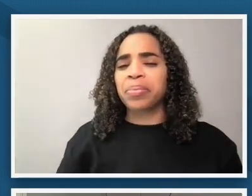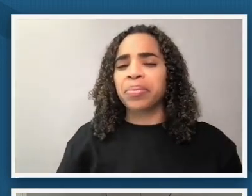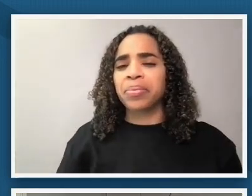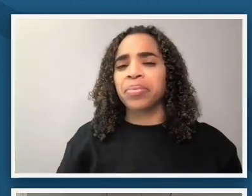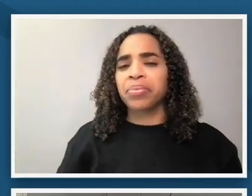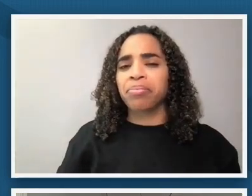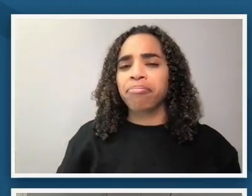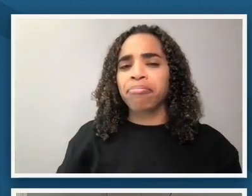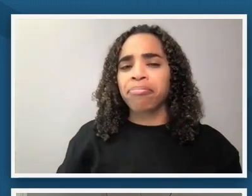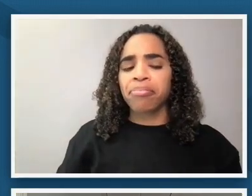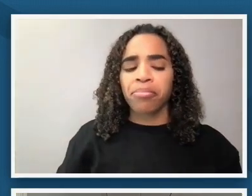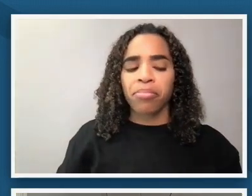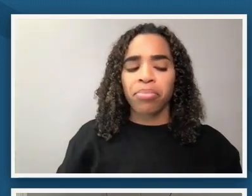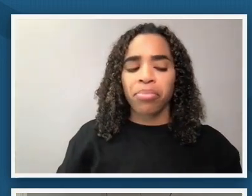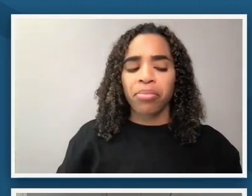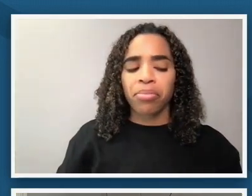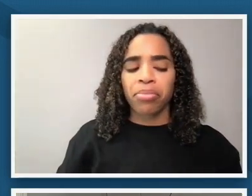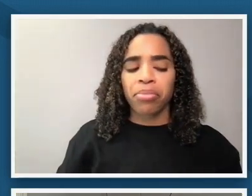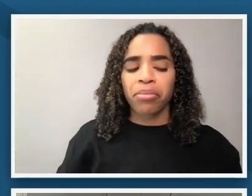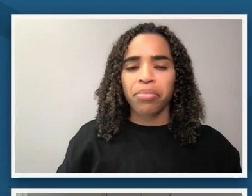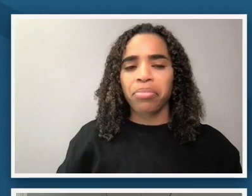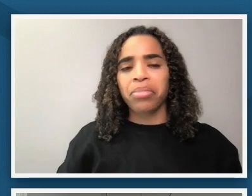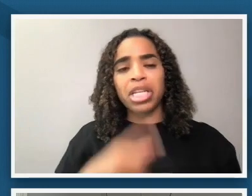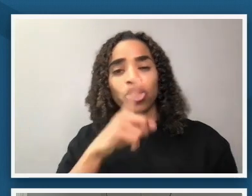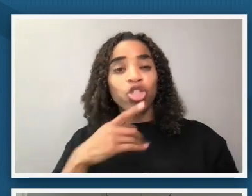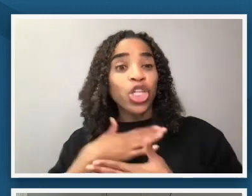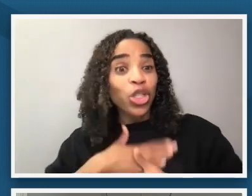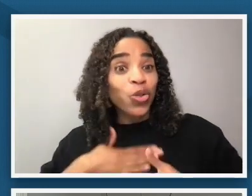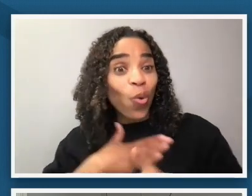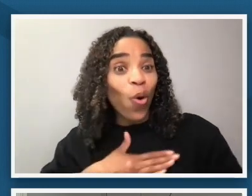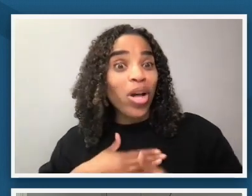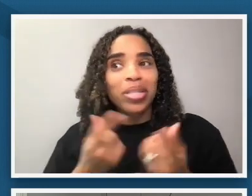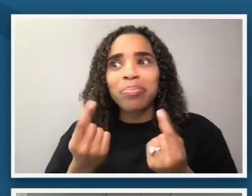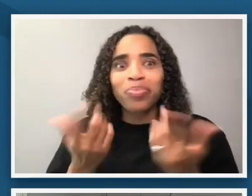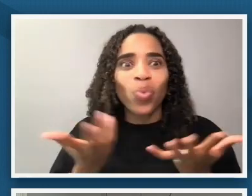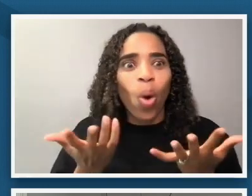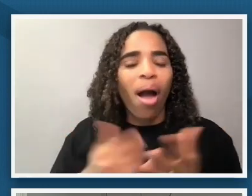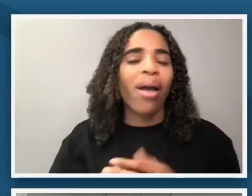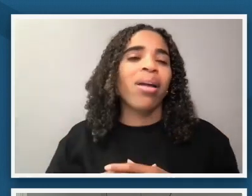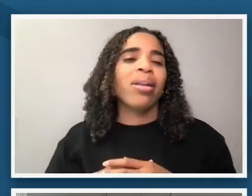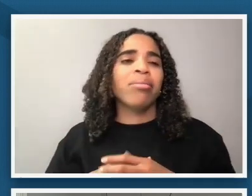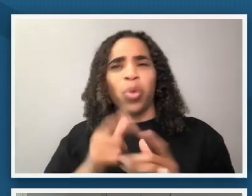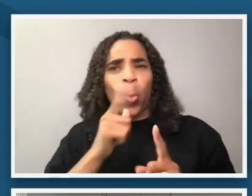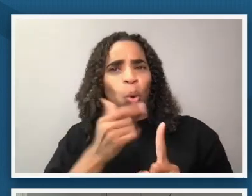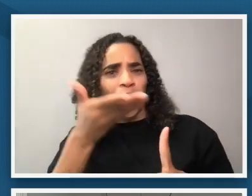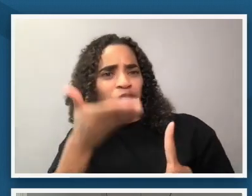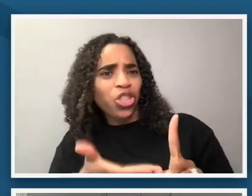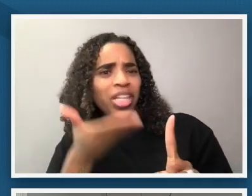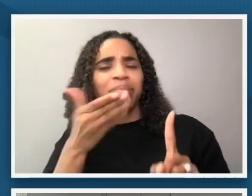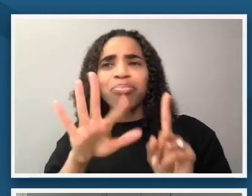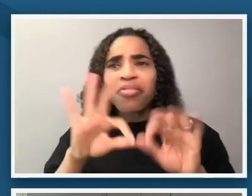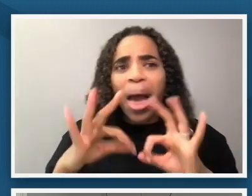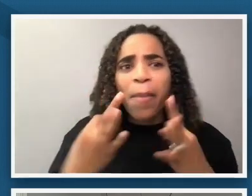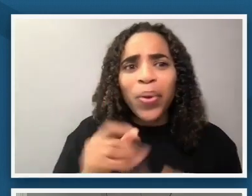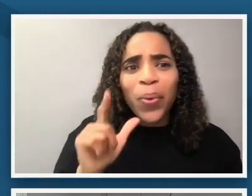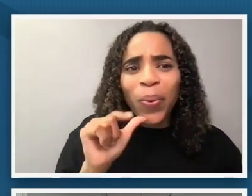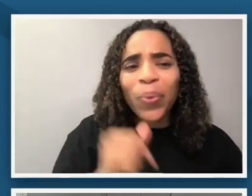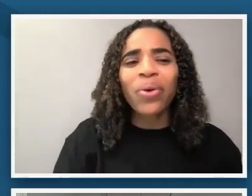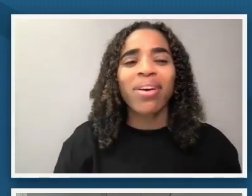what what she likes to do and who she is and and all of who her family is